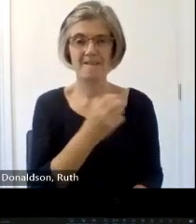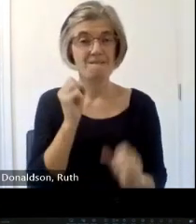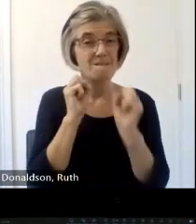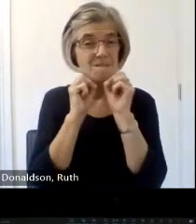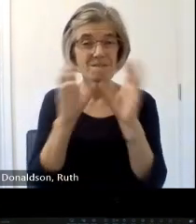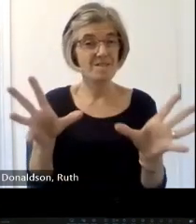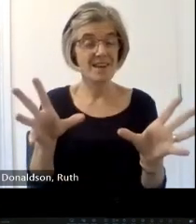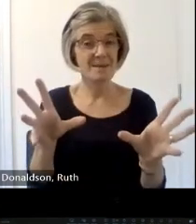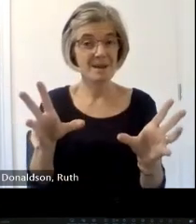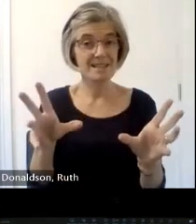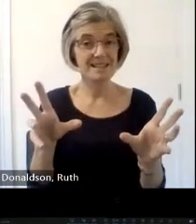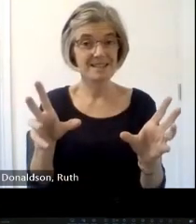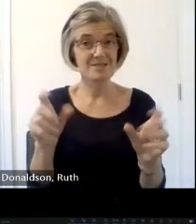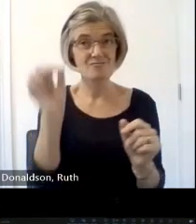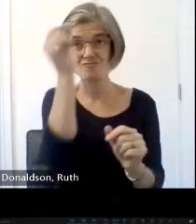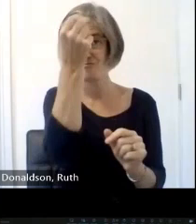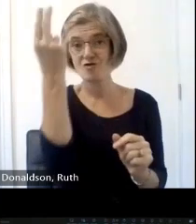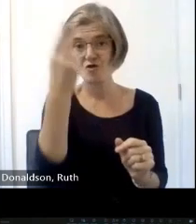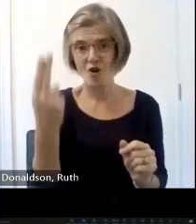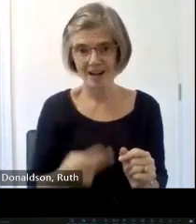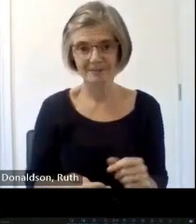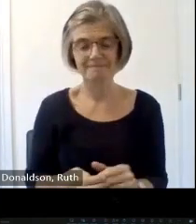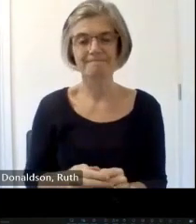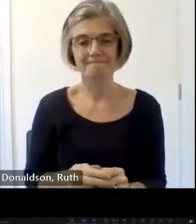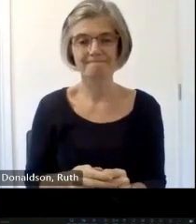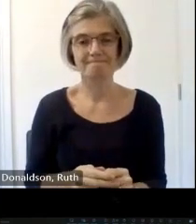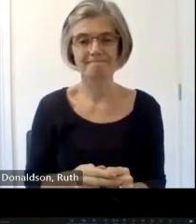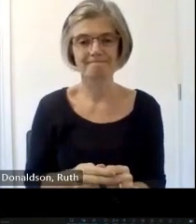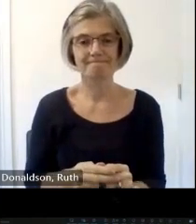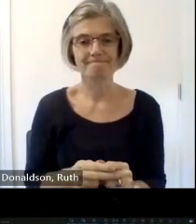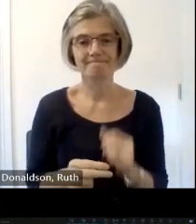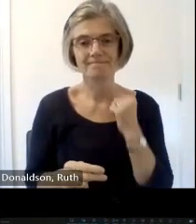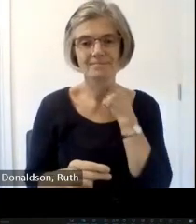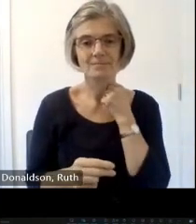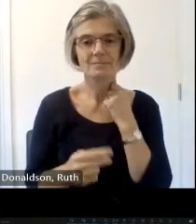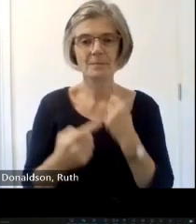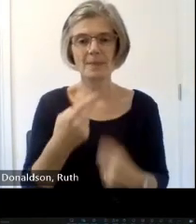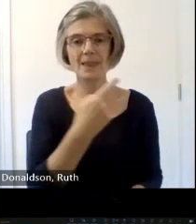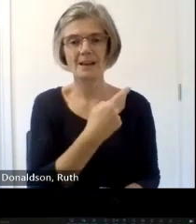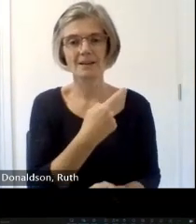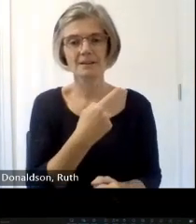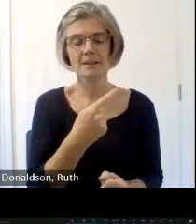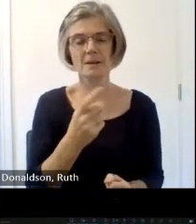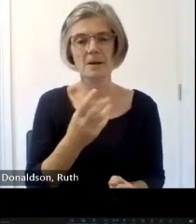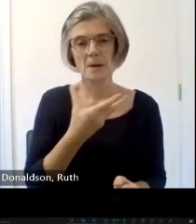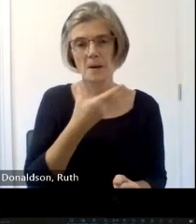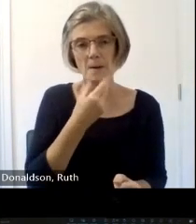uh Alexander West the great statistician and minister in the to Booth Turk in Edinburgh these